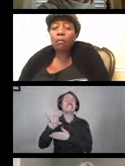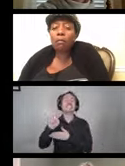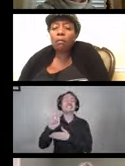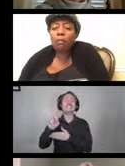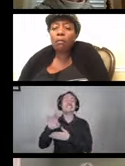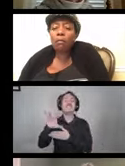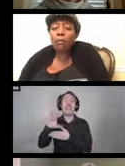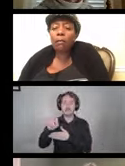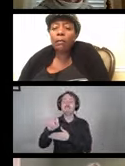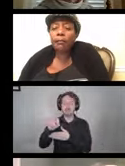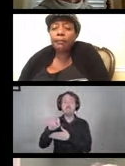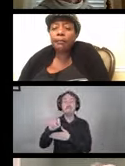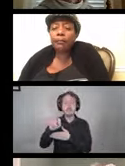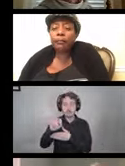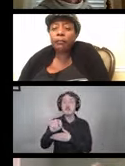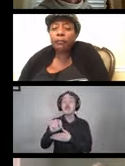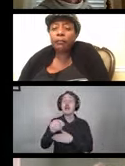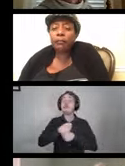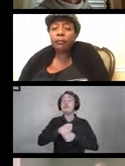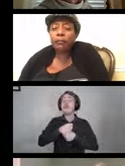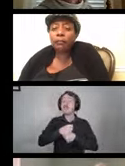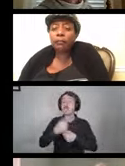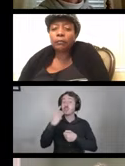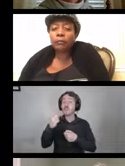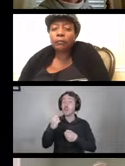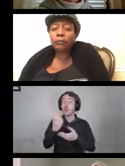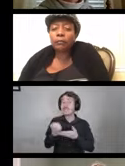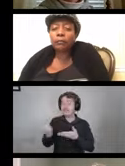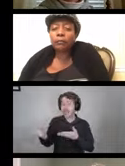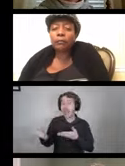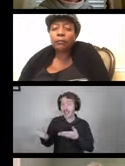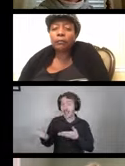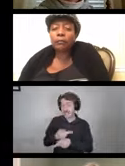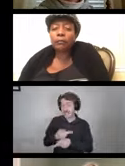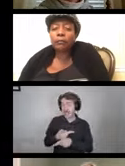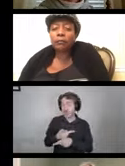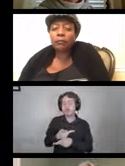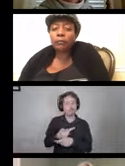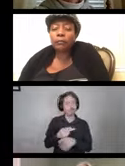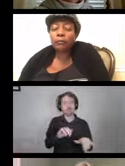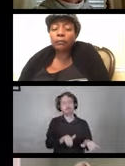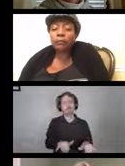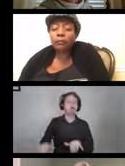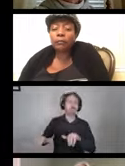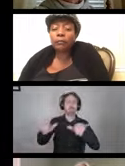Manufacturer guidelines for device care. Pretty much every manufacturer out there